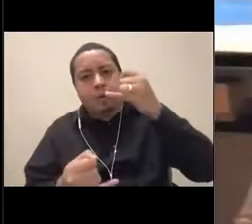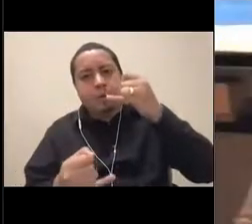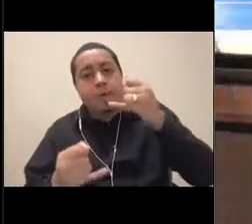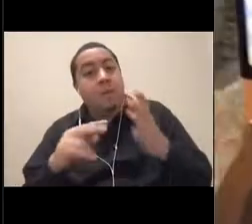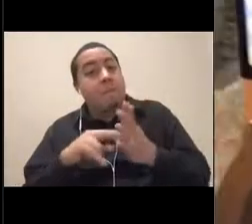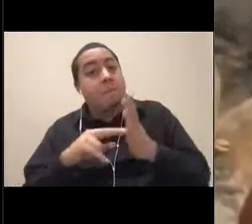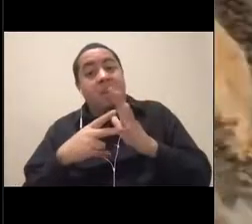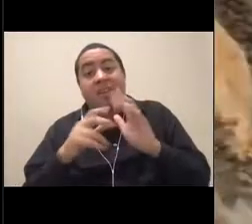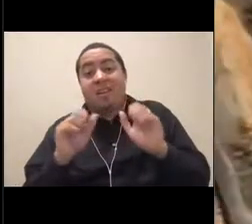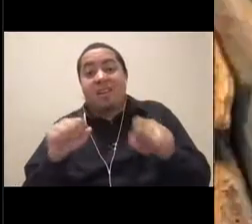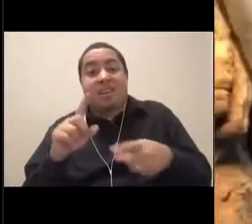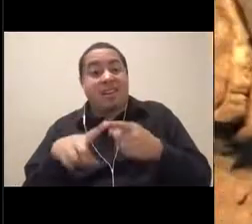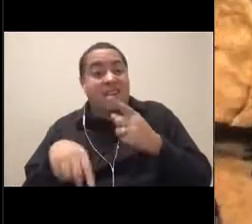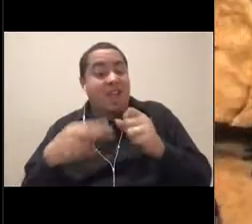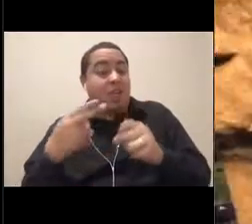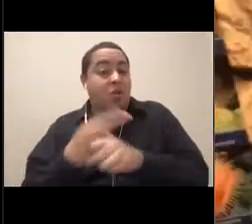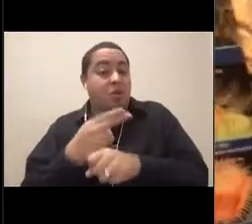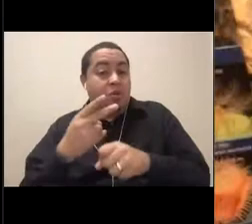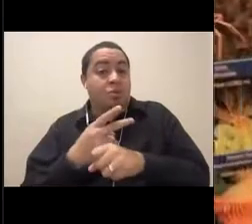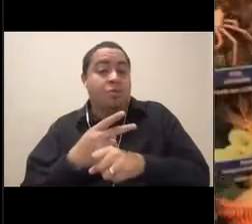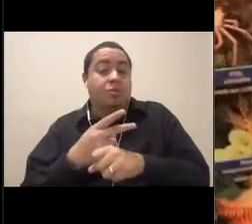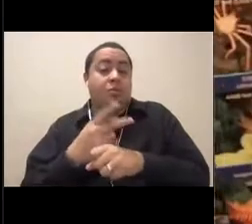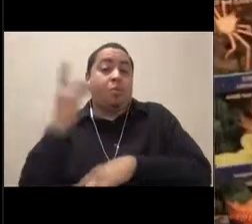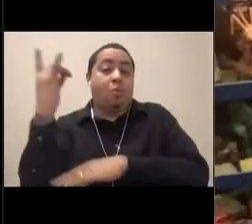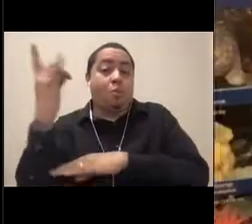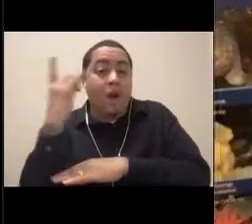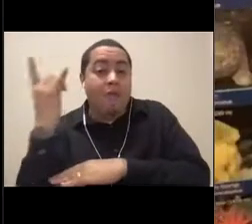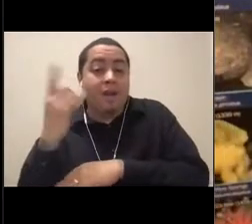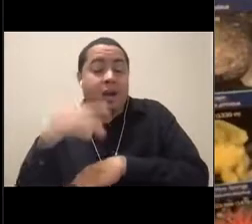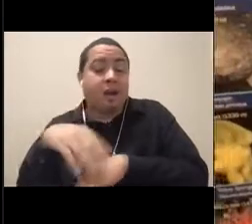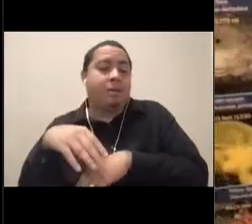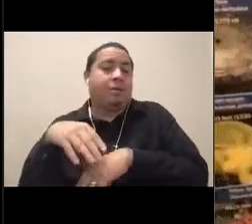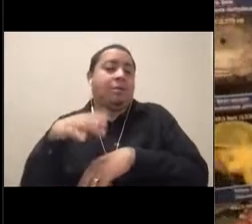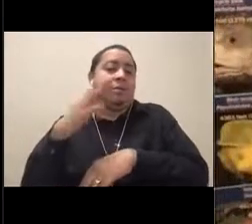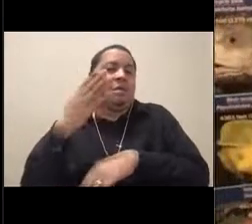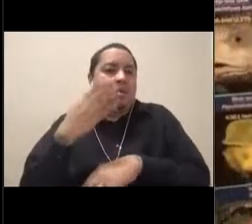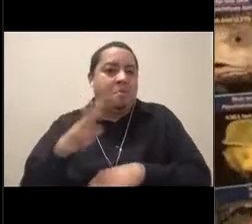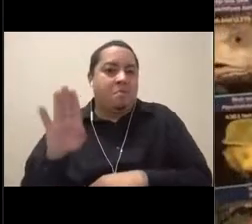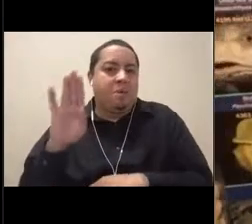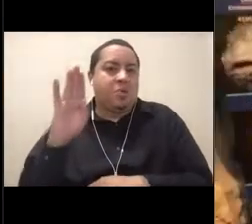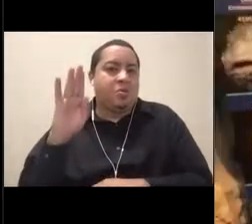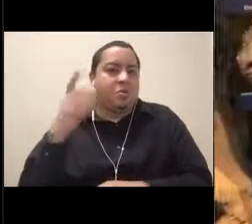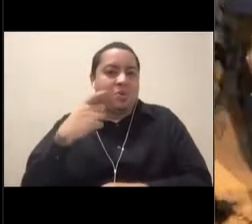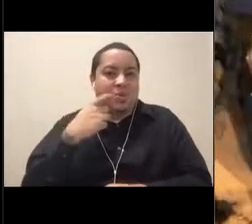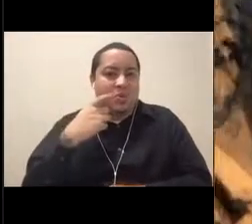to communicate through water over those depths. So we use this cable to connect it to our control system.